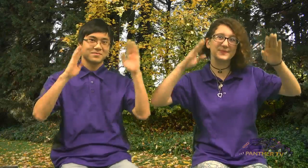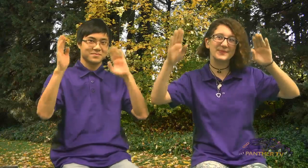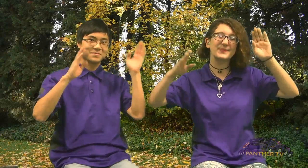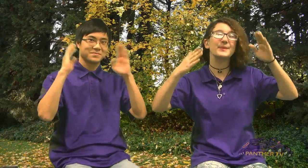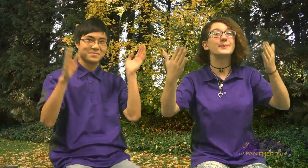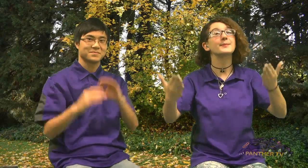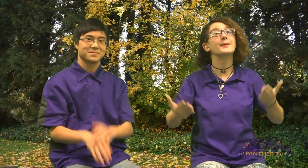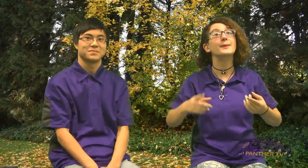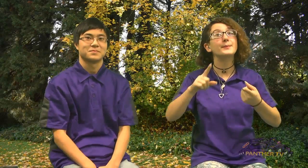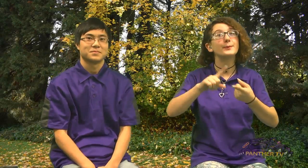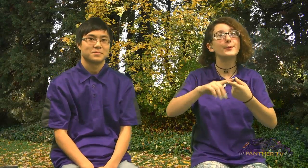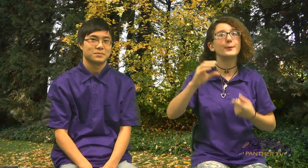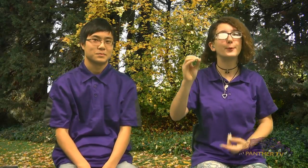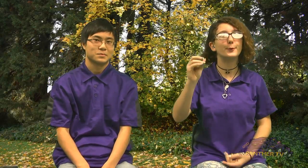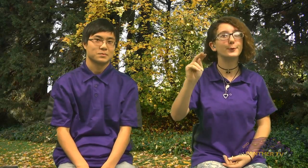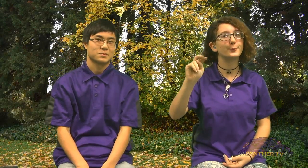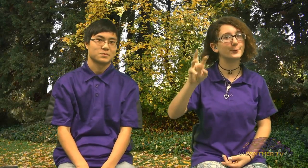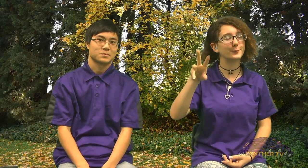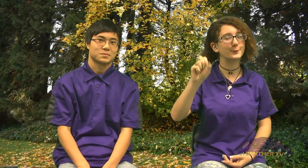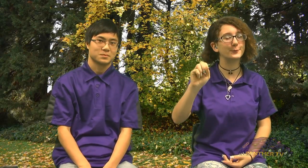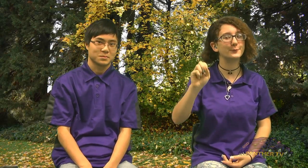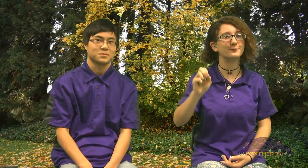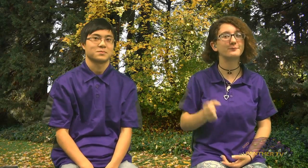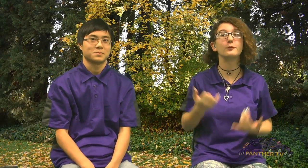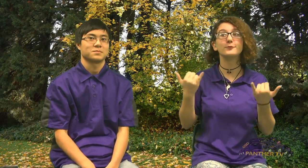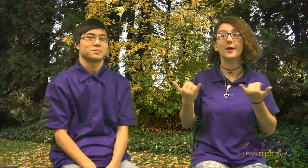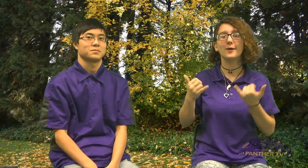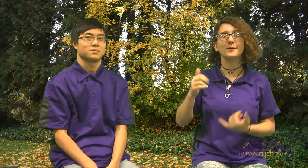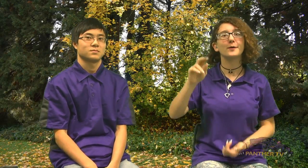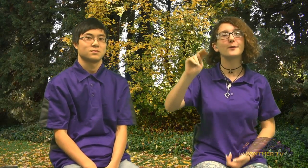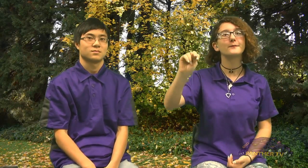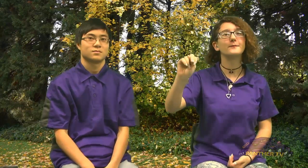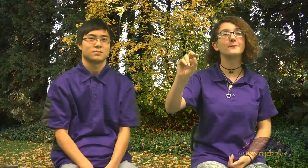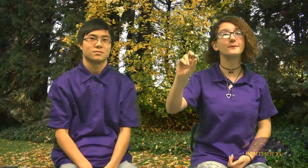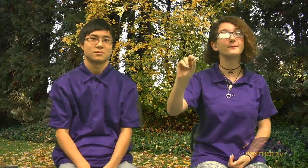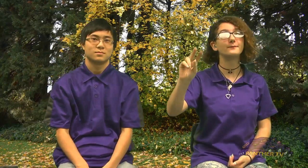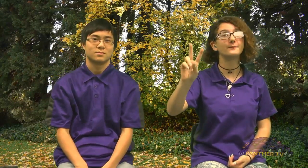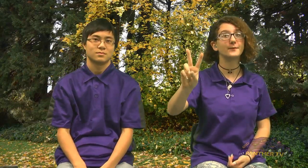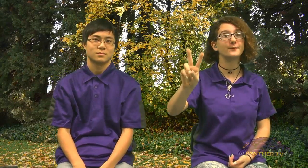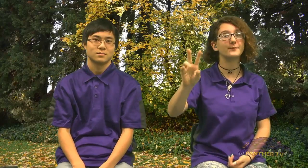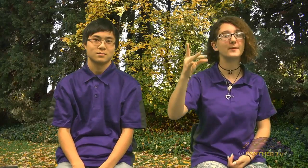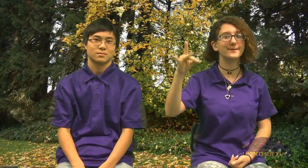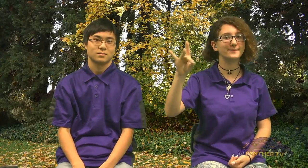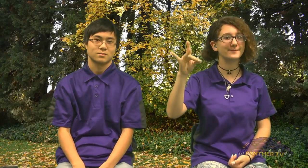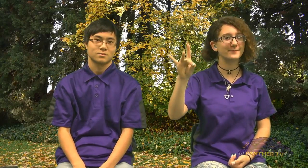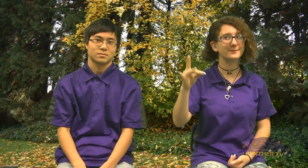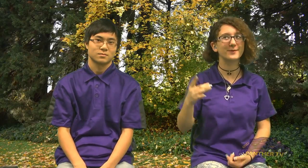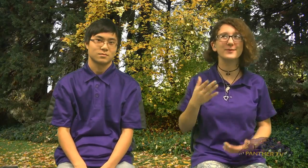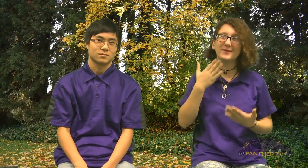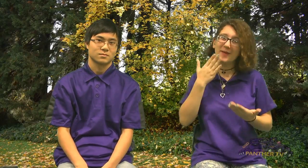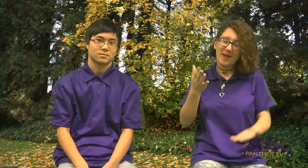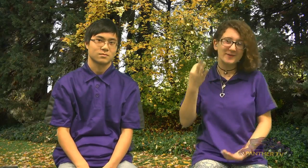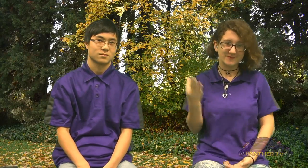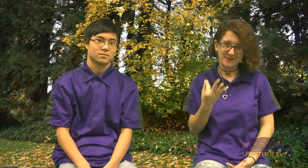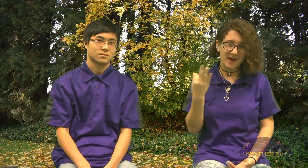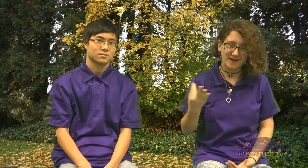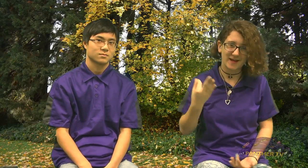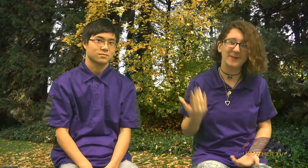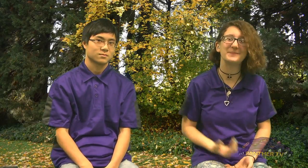Hello! Hello! Welcome to Oregon News! Today is November 18. Thankful, it's Friday!